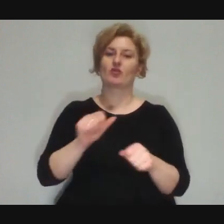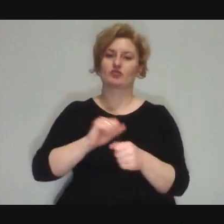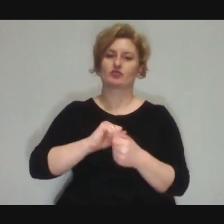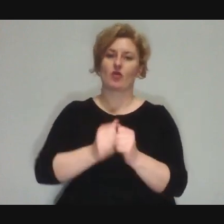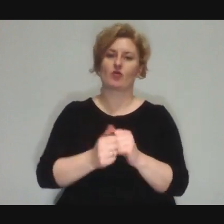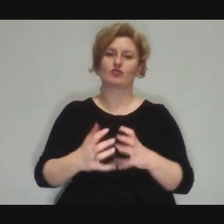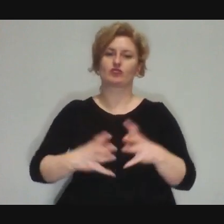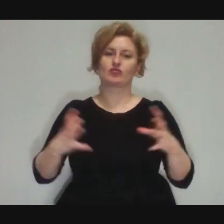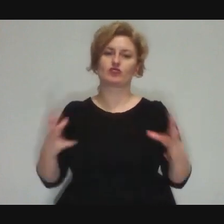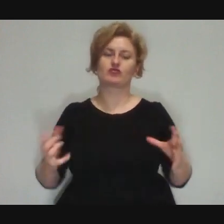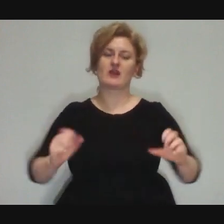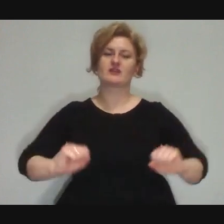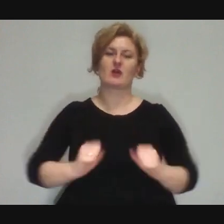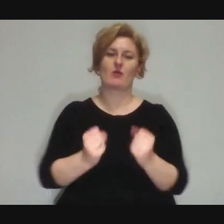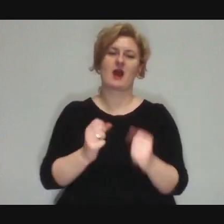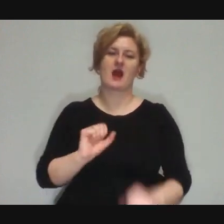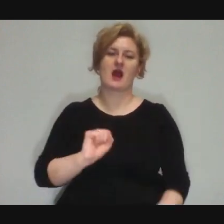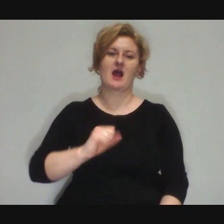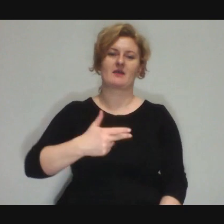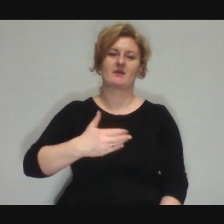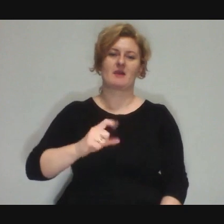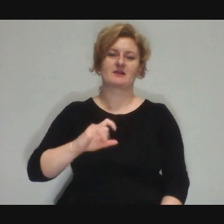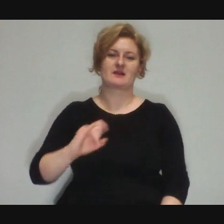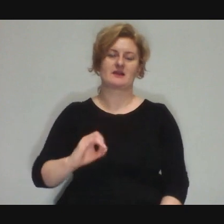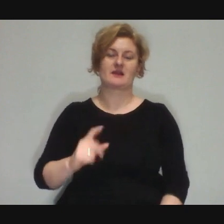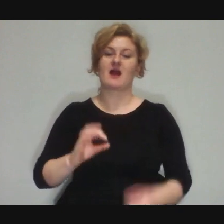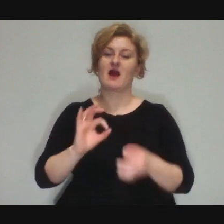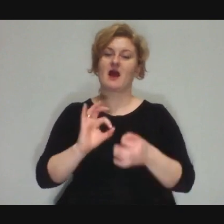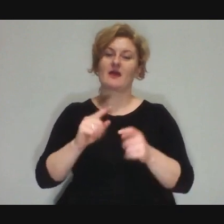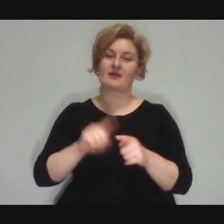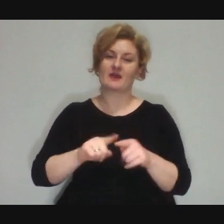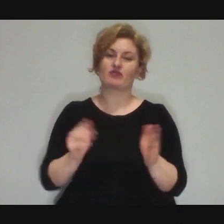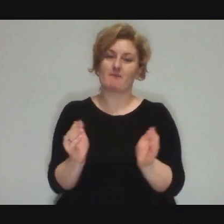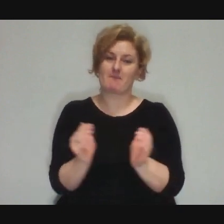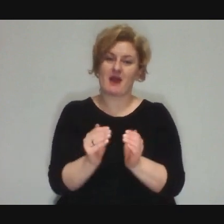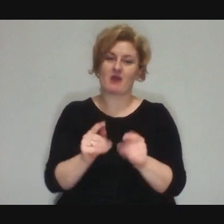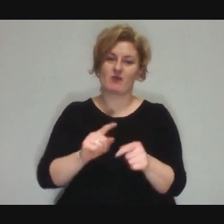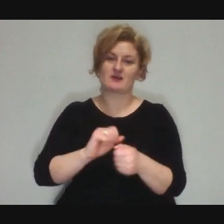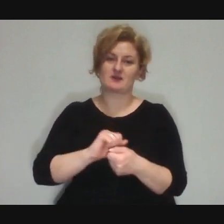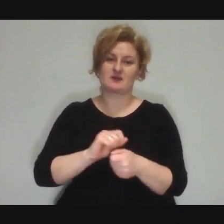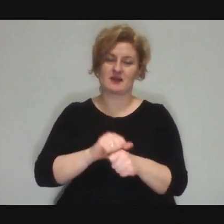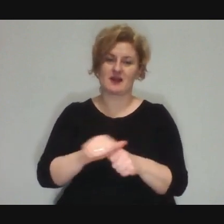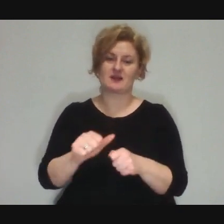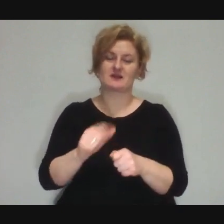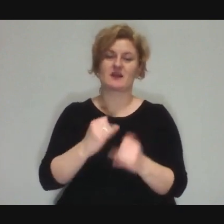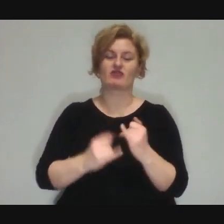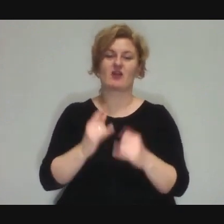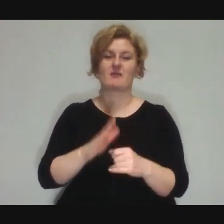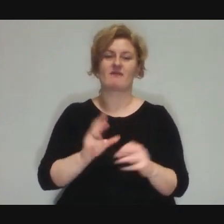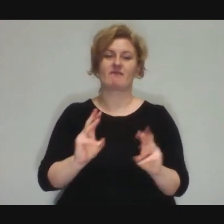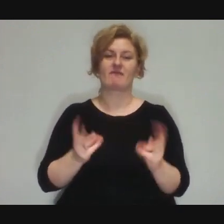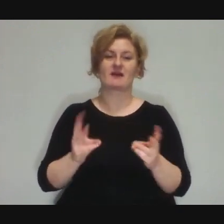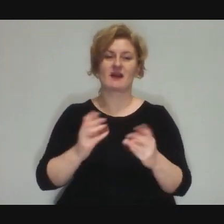But there are also smaller ones, because even if you have a circus workshop, you somehow animate people to act...